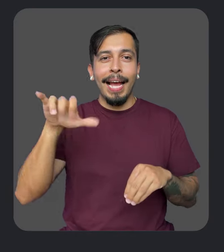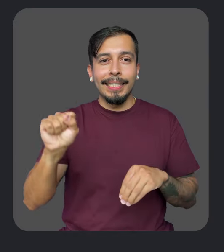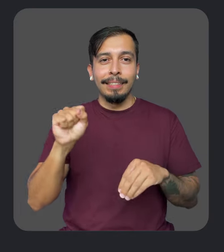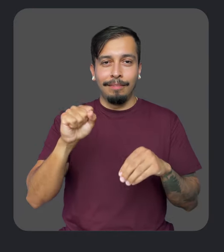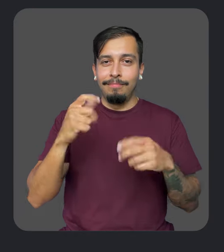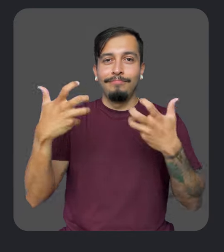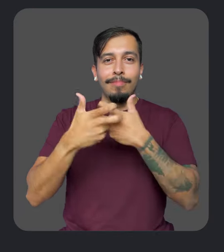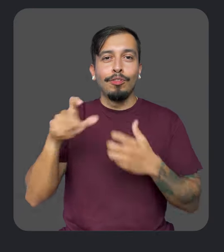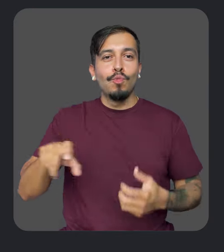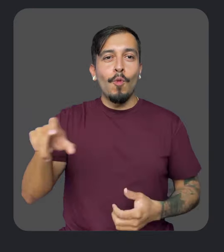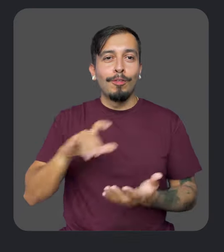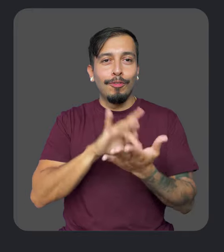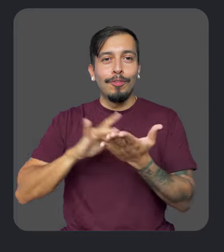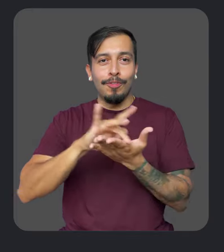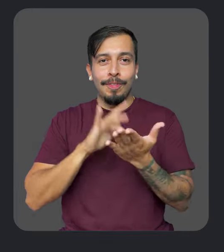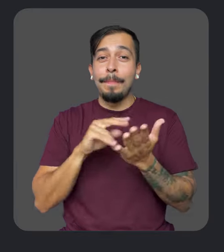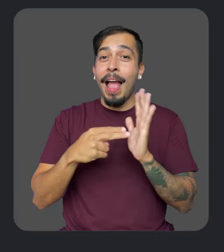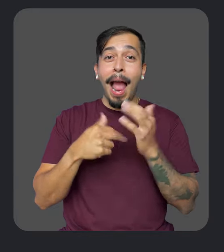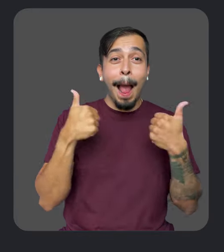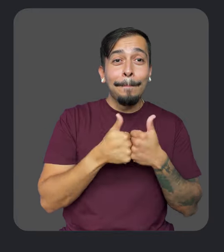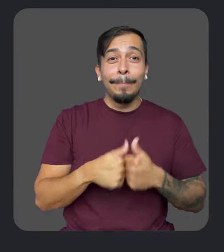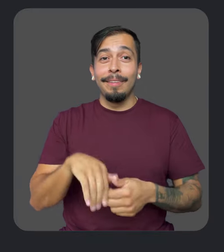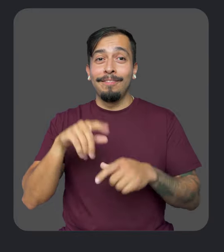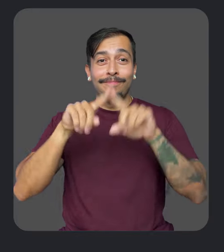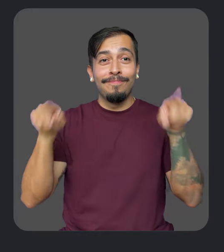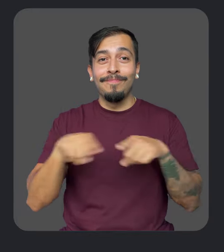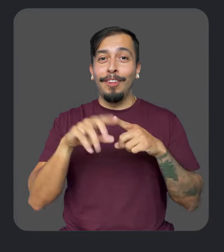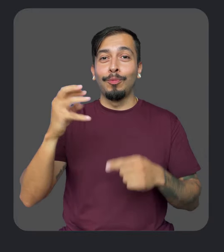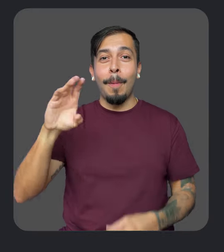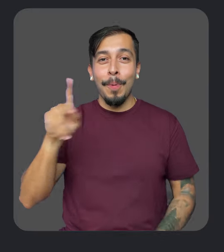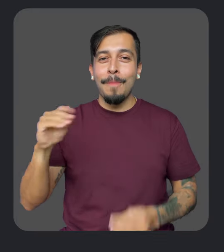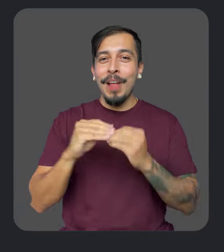to those touchscreen controls, which makes playing any Android game on your Chromebook even more accessible.